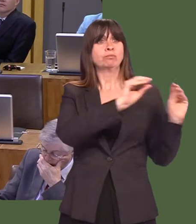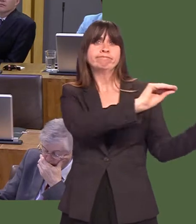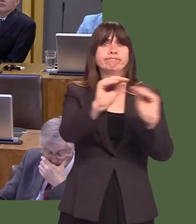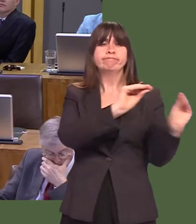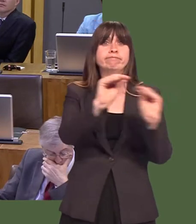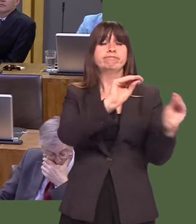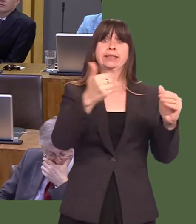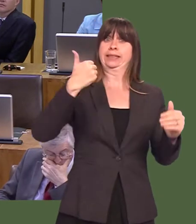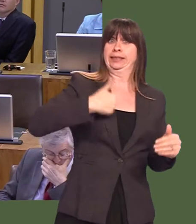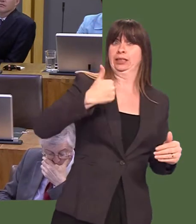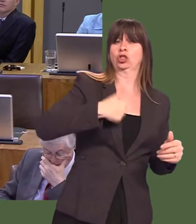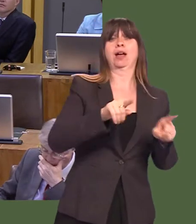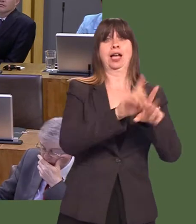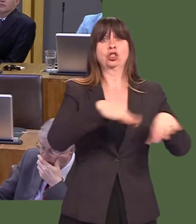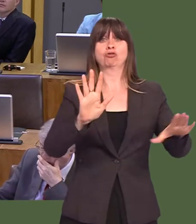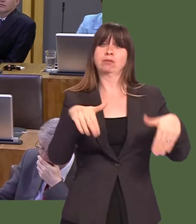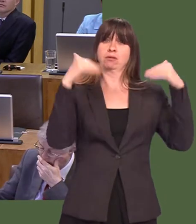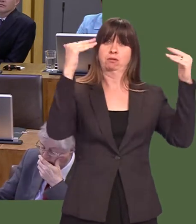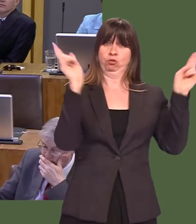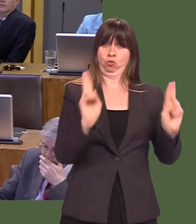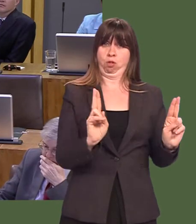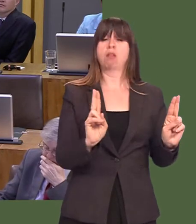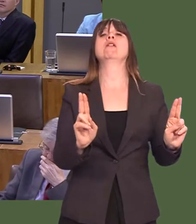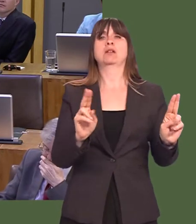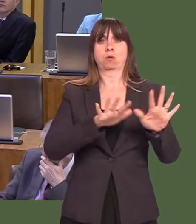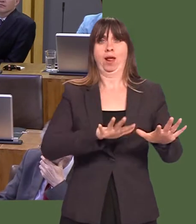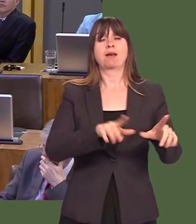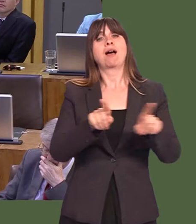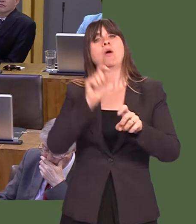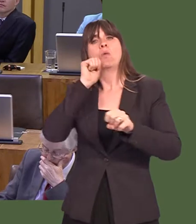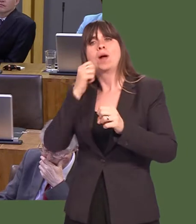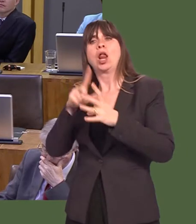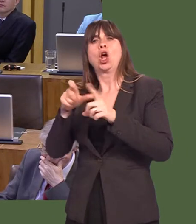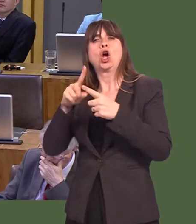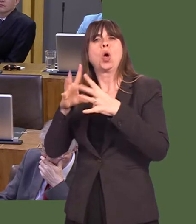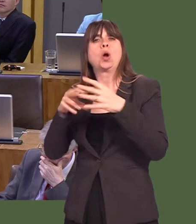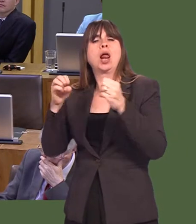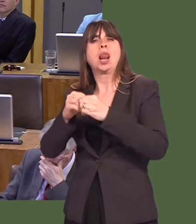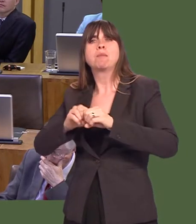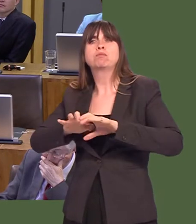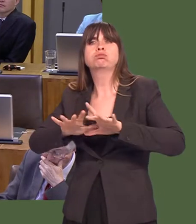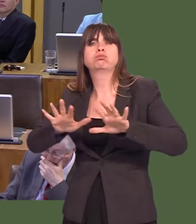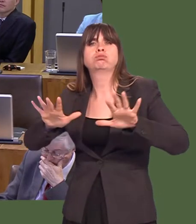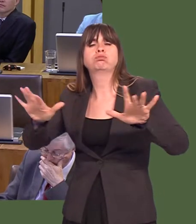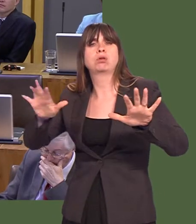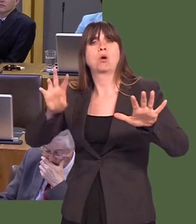coding workshops to pupils and teachers in secondary schools in Wales, and weíve made a commitment to expand code clubs in every part of Wales.